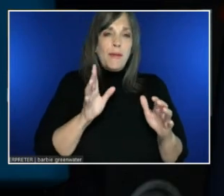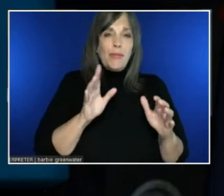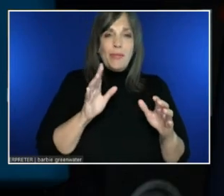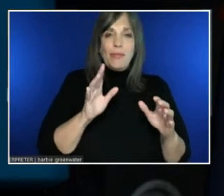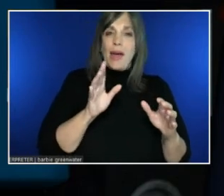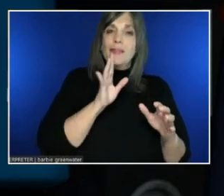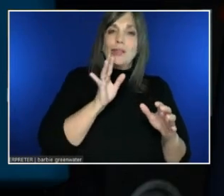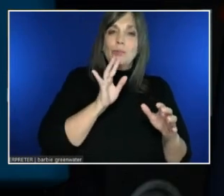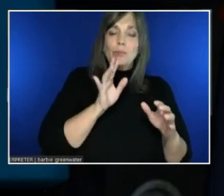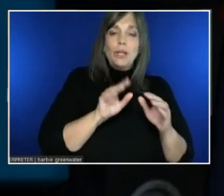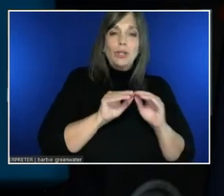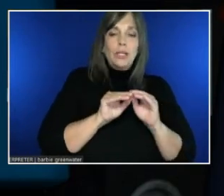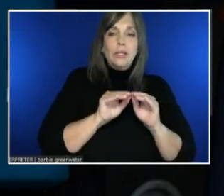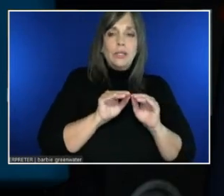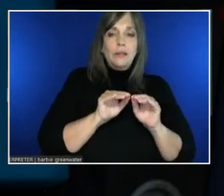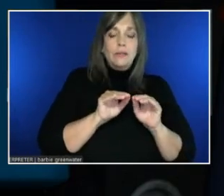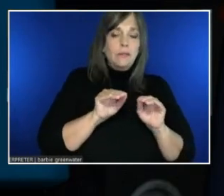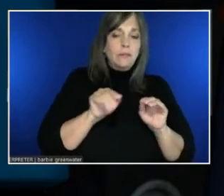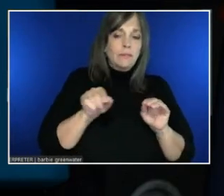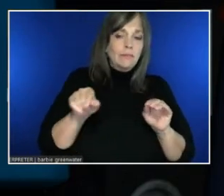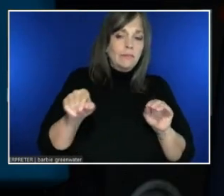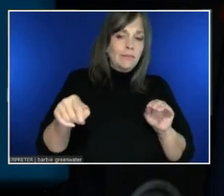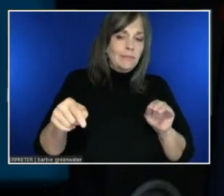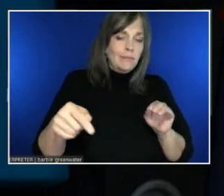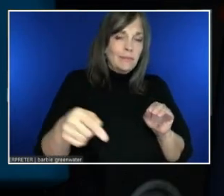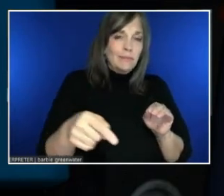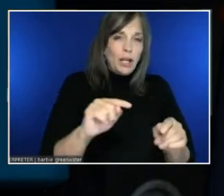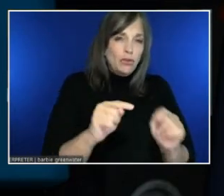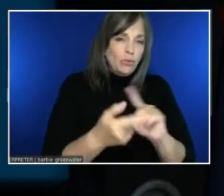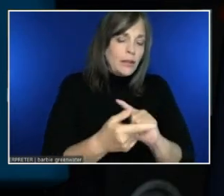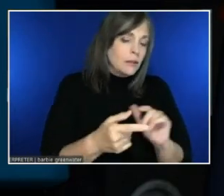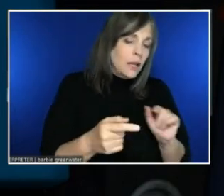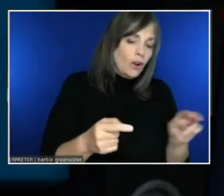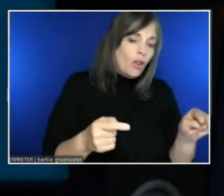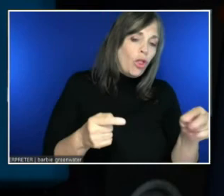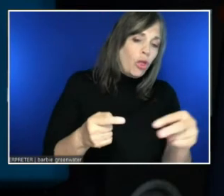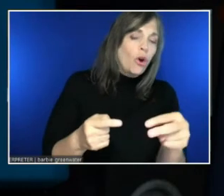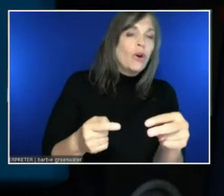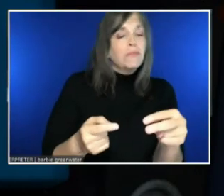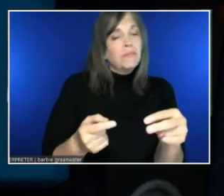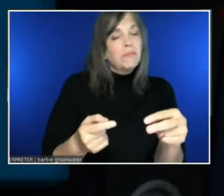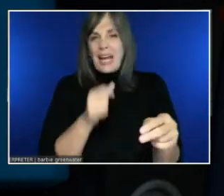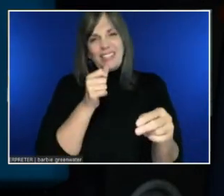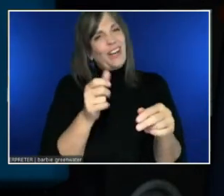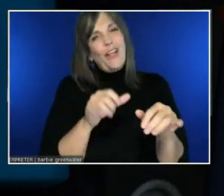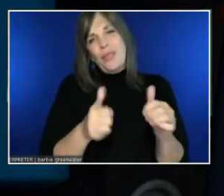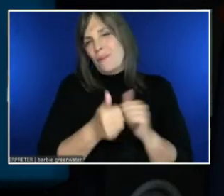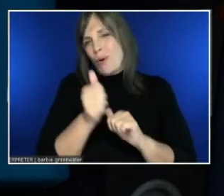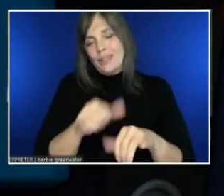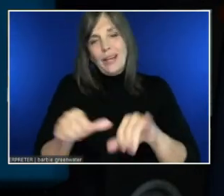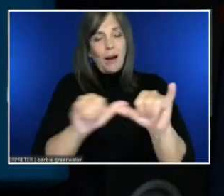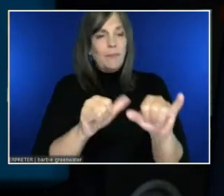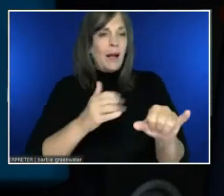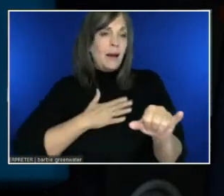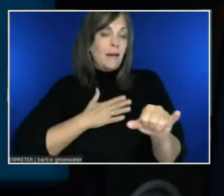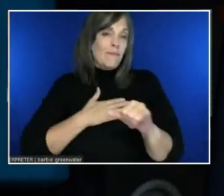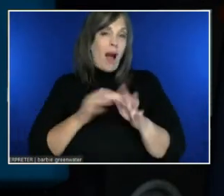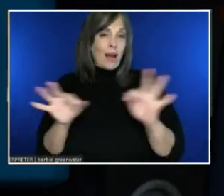It's probably not the most common use case. I'll admit. During this talk, I've kept my captions on English the entire time. But...